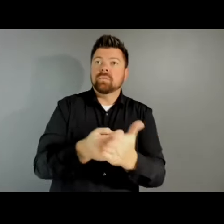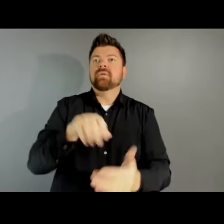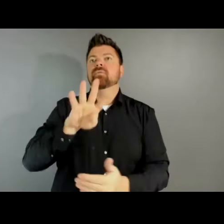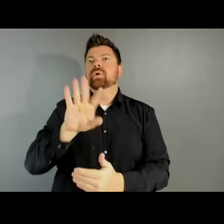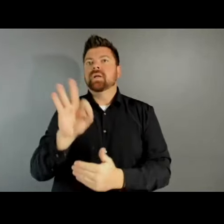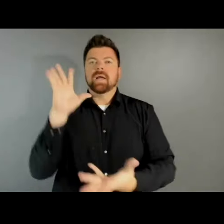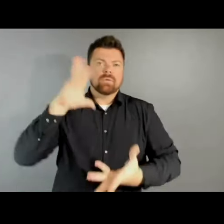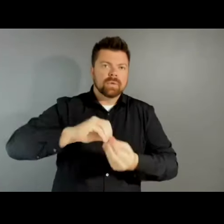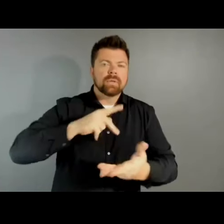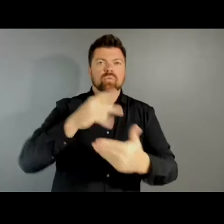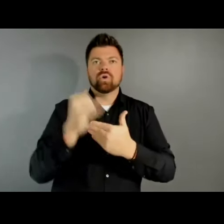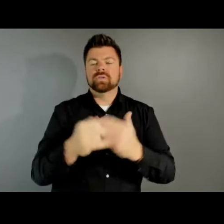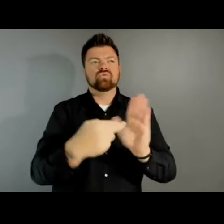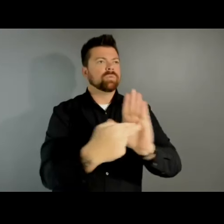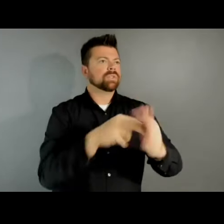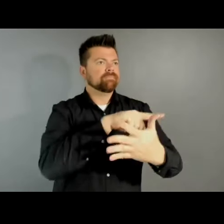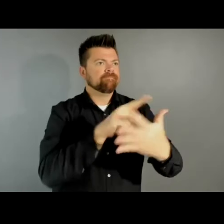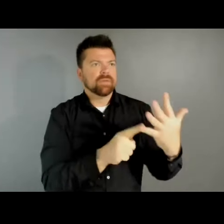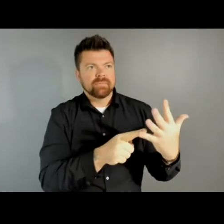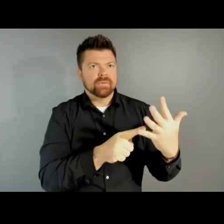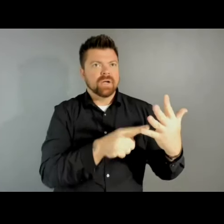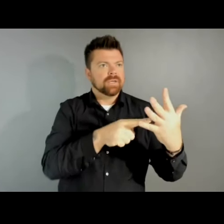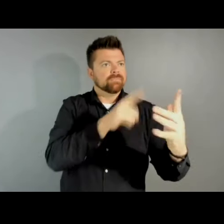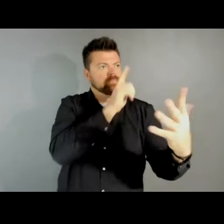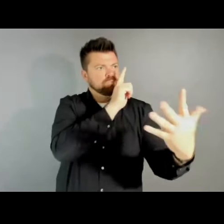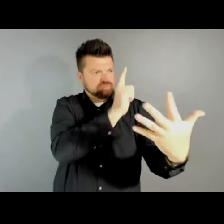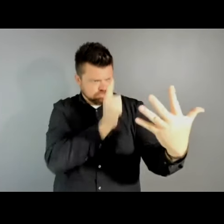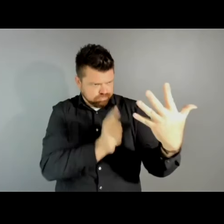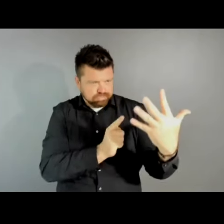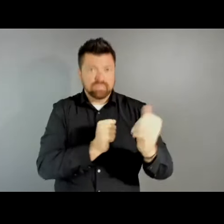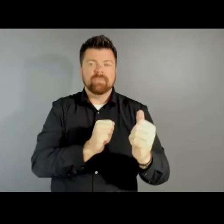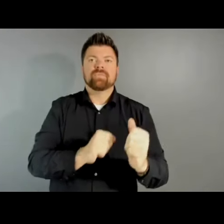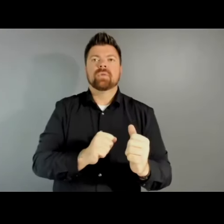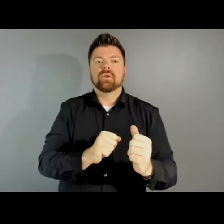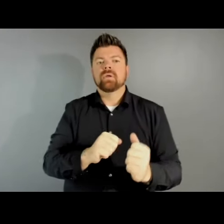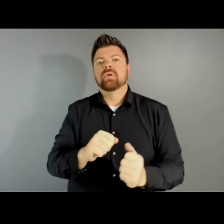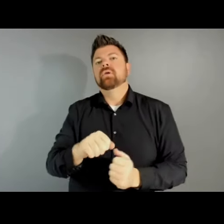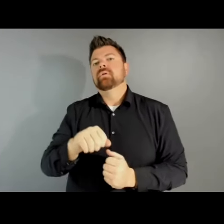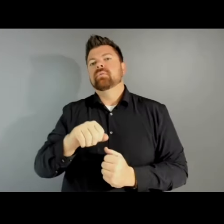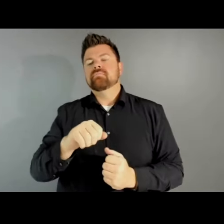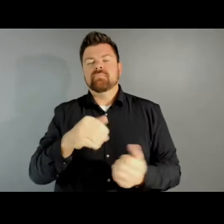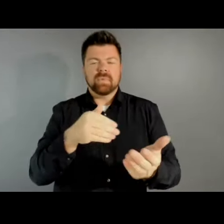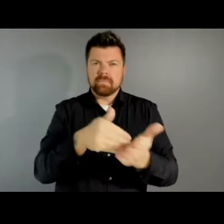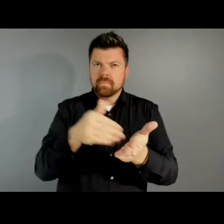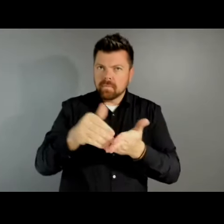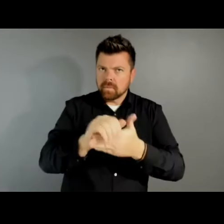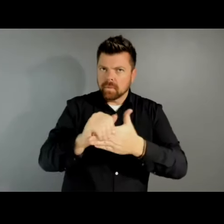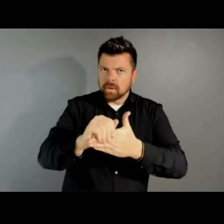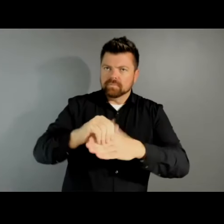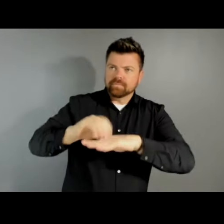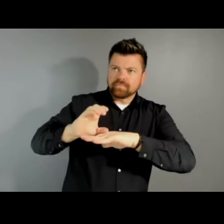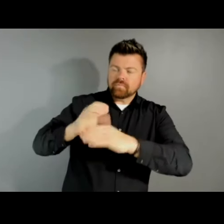representing five disciplines totally more than $13.8 million. Support is requested for three